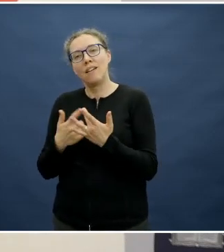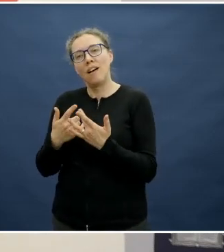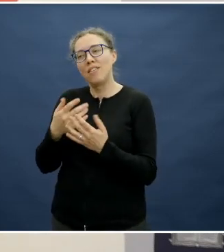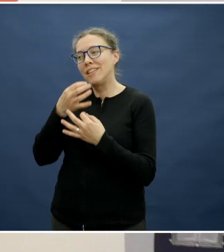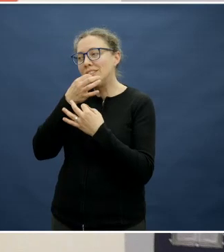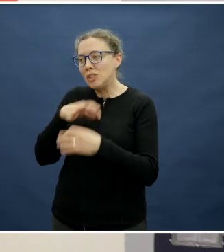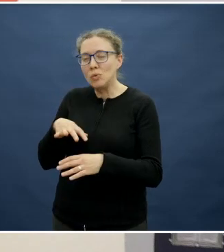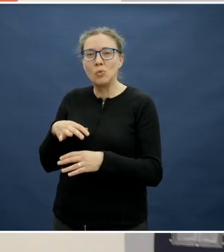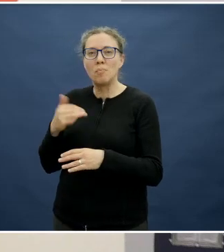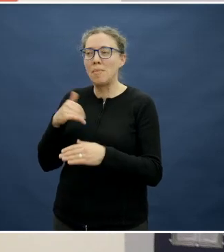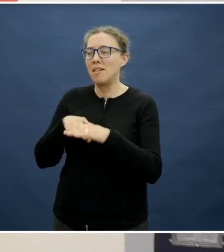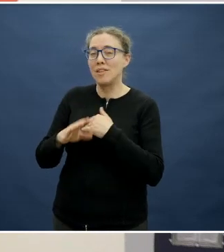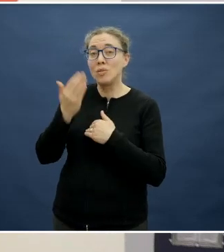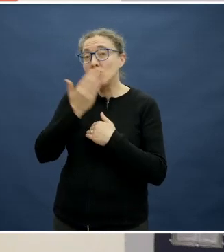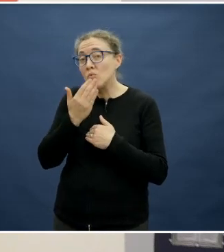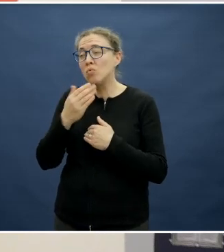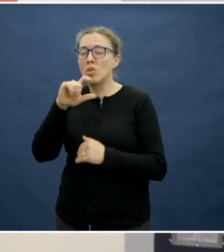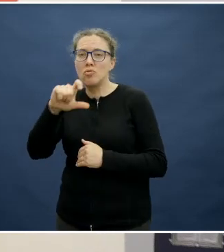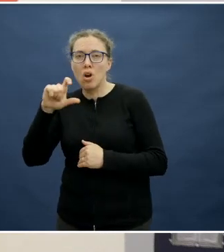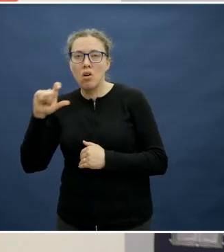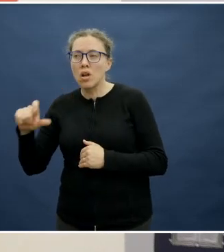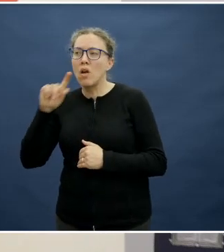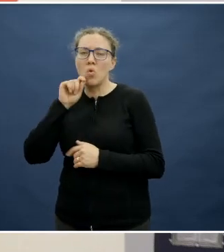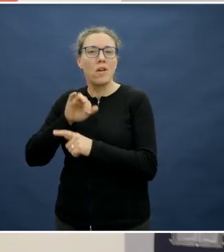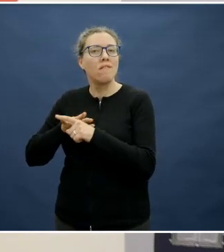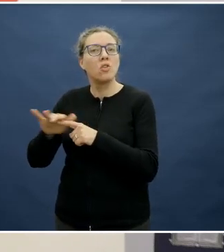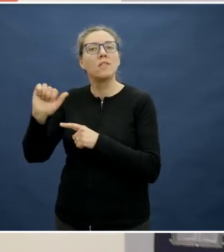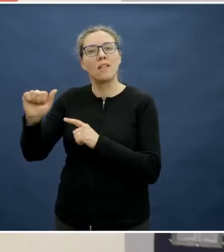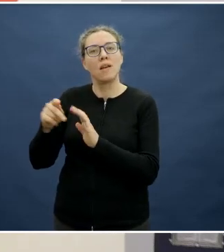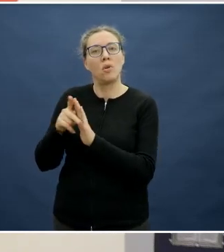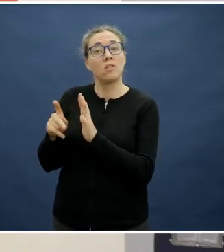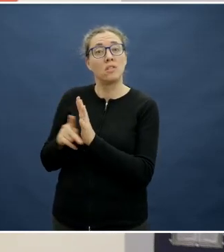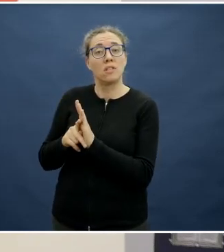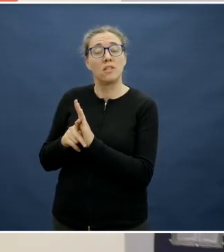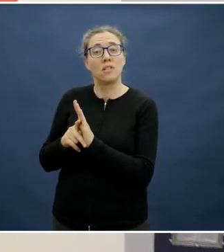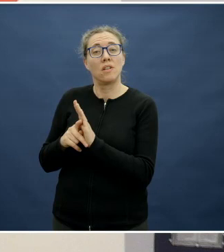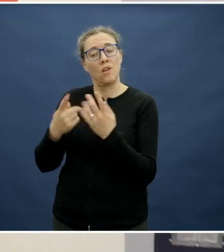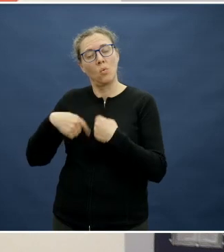on the policy of the school, and it could be one of the reasons why there's more crackers